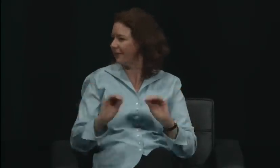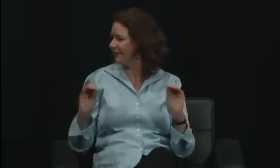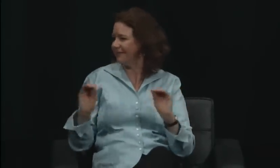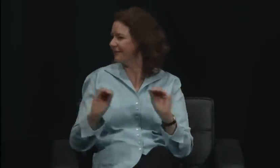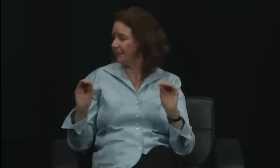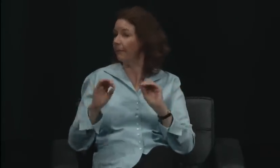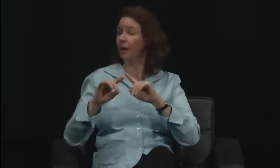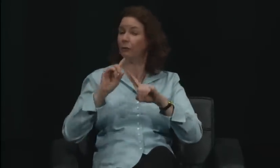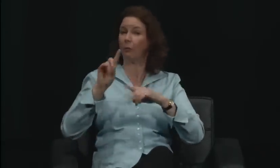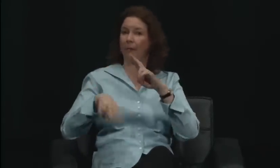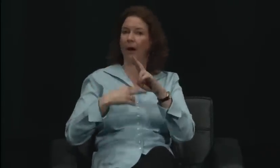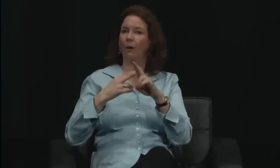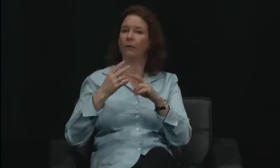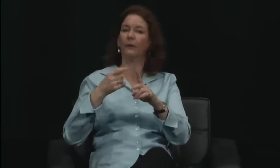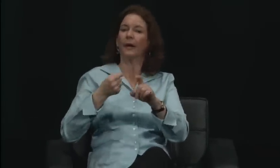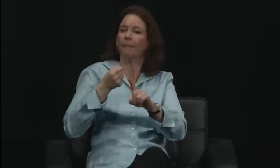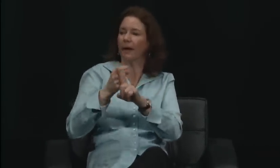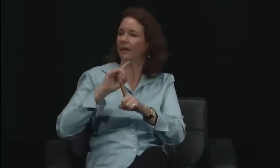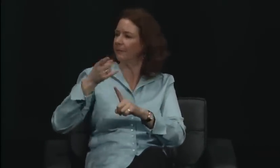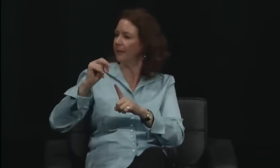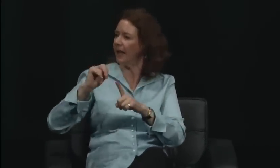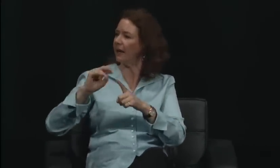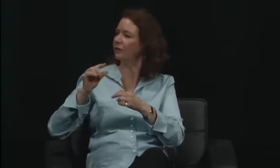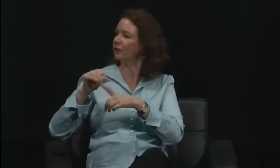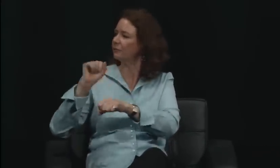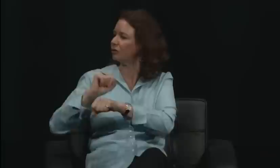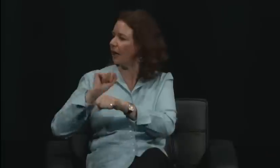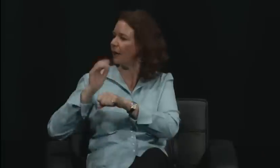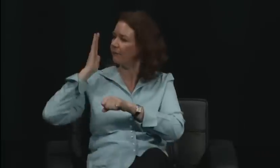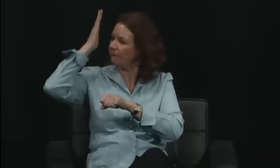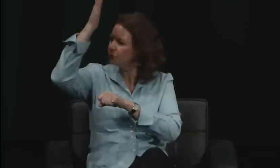to you and your job was to follow through on that. Yes, I wasn't familiar with that happened internally there.